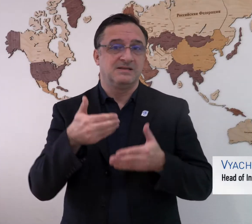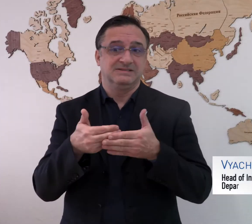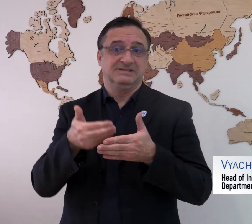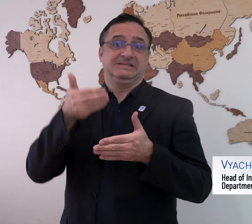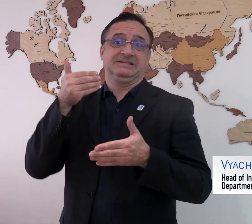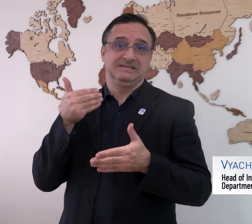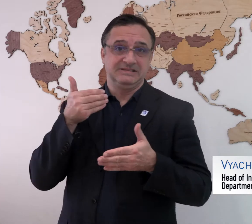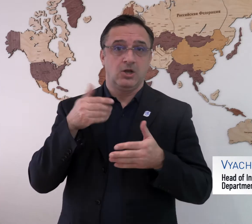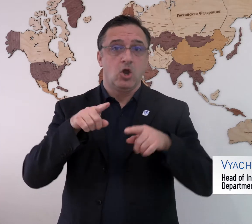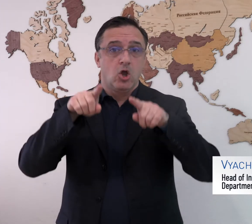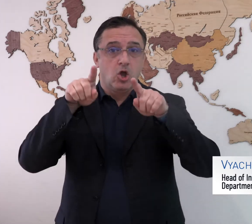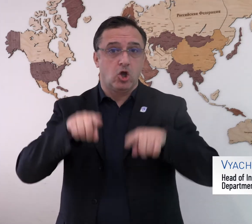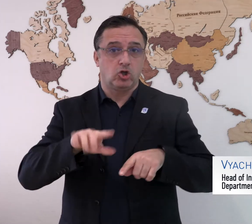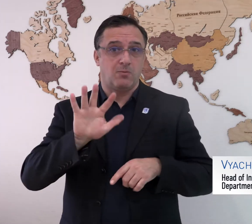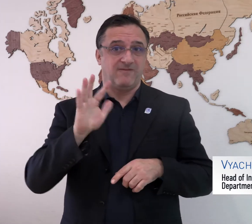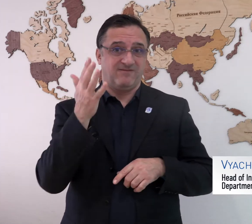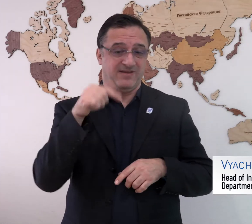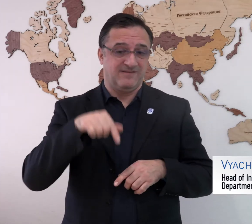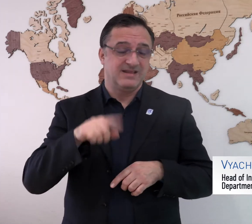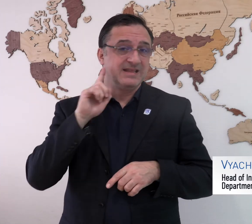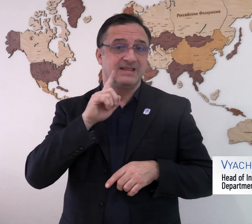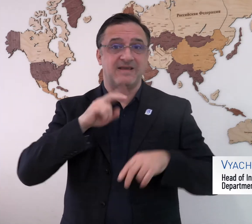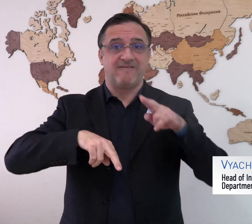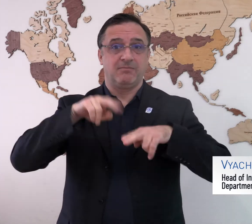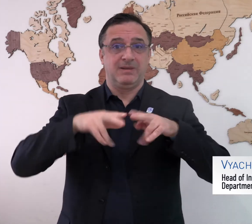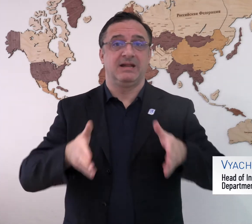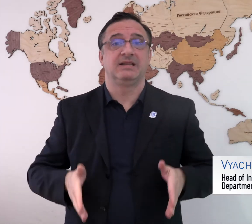On October 5, the following conference of the WFD EEMARS